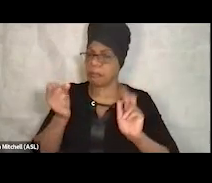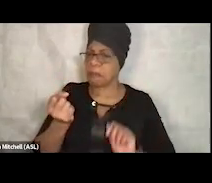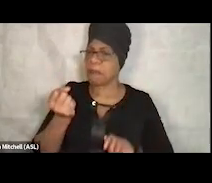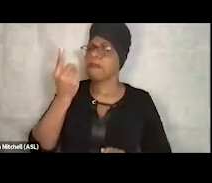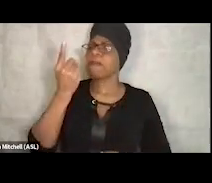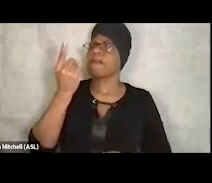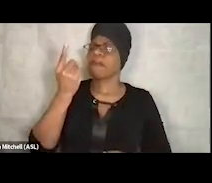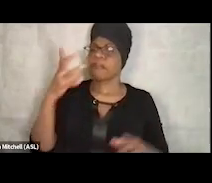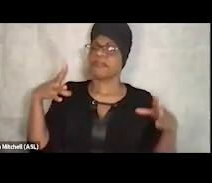One more, I think.